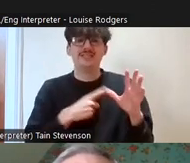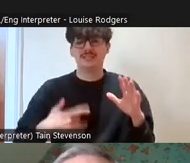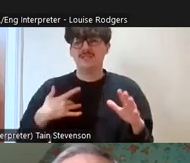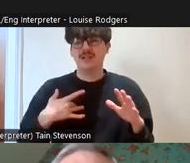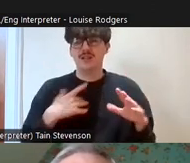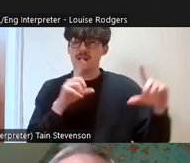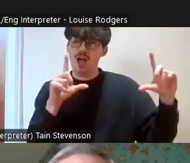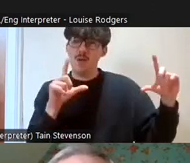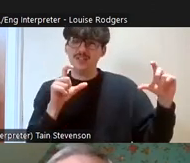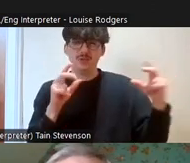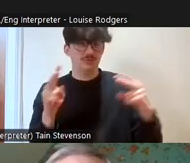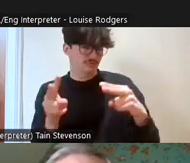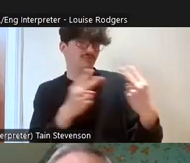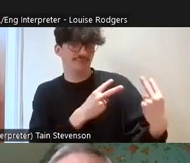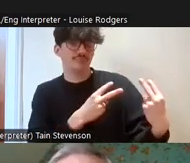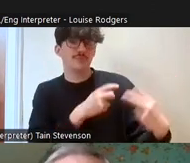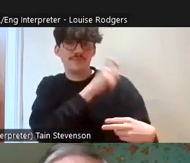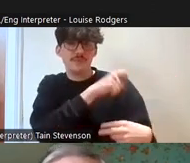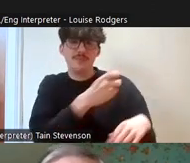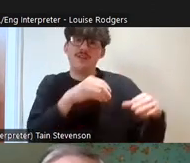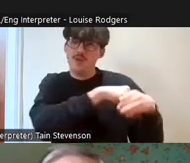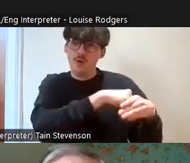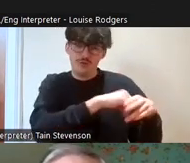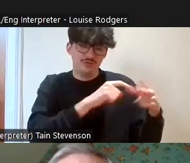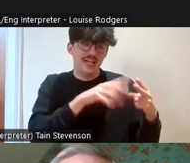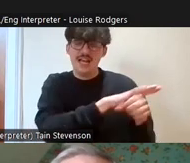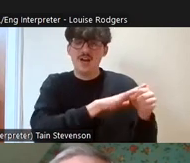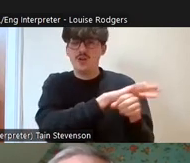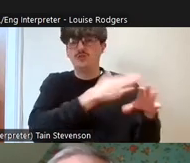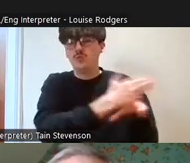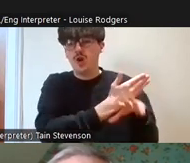you know, the people who are involved, the areas that they're working on and the sort of activities